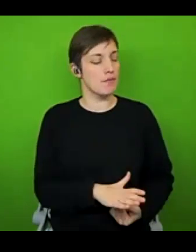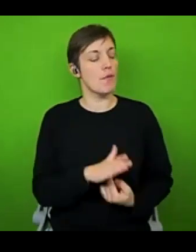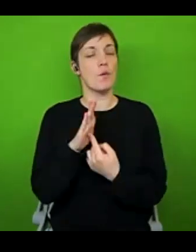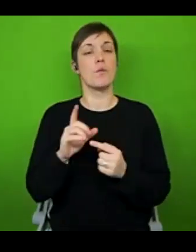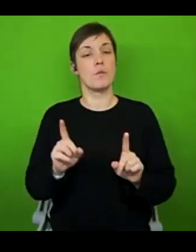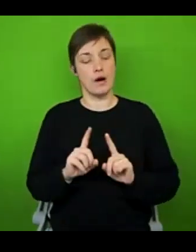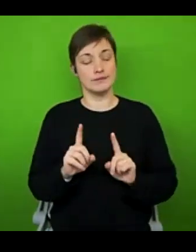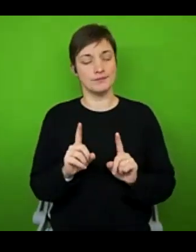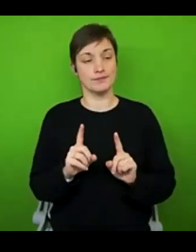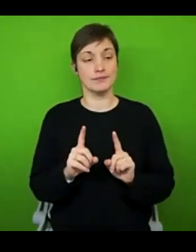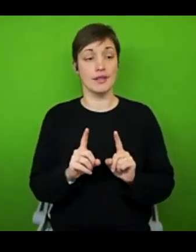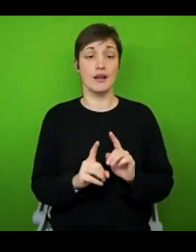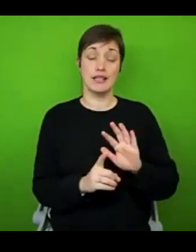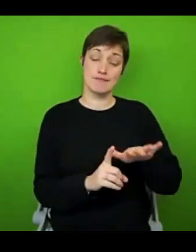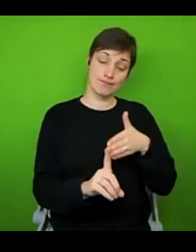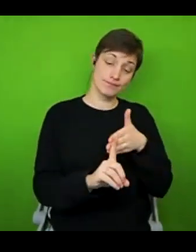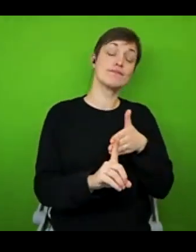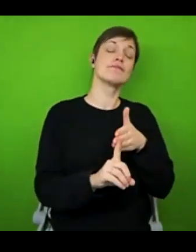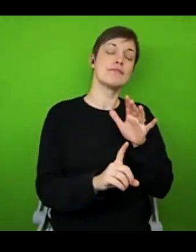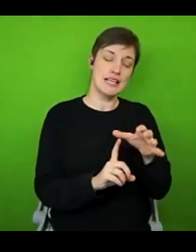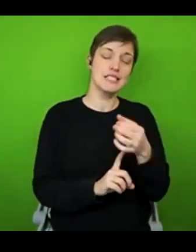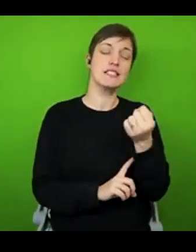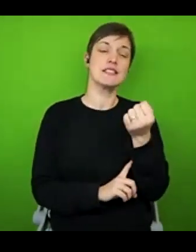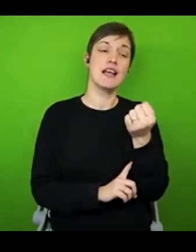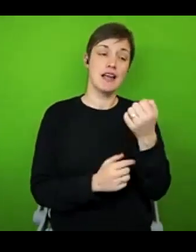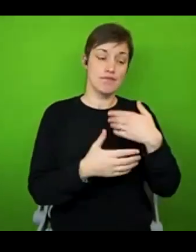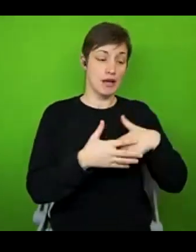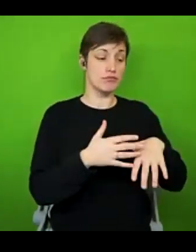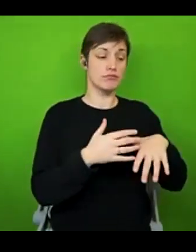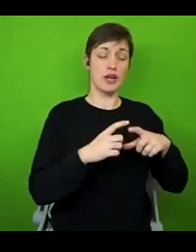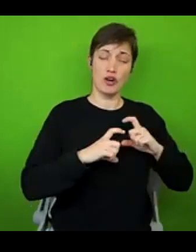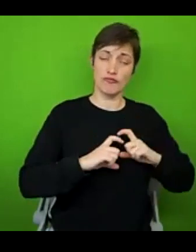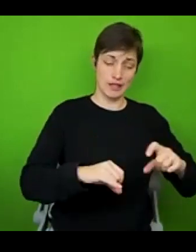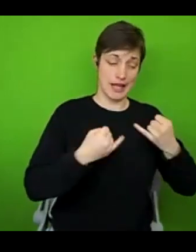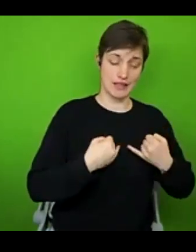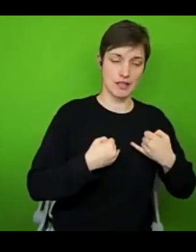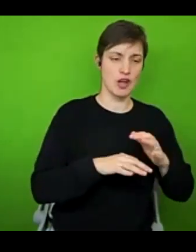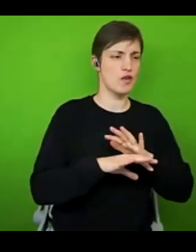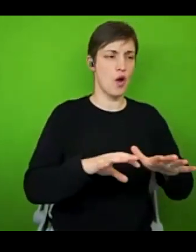setting within the context of chronic illness isn't just about tangible physical accomplishments. What it boils